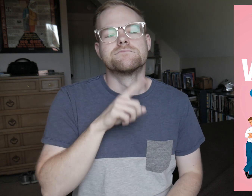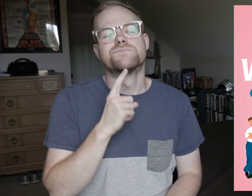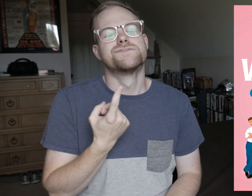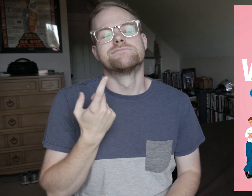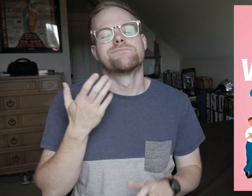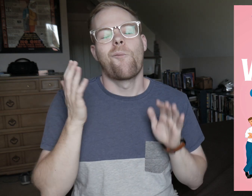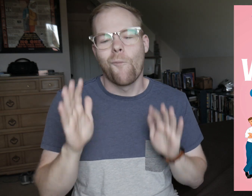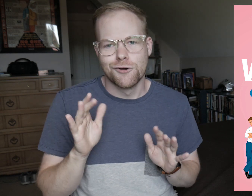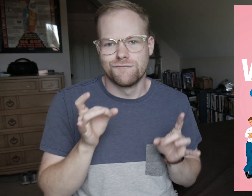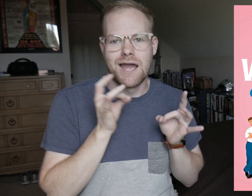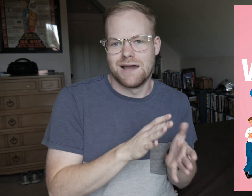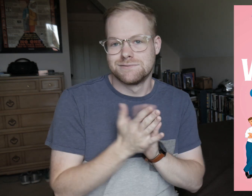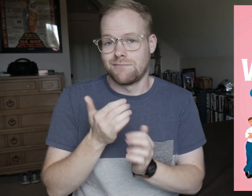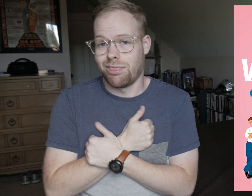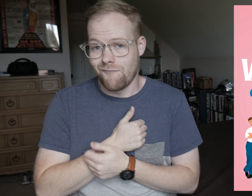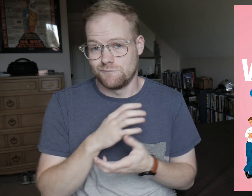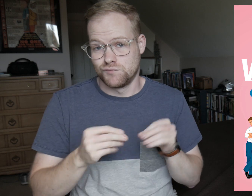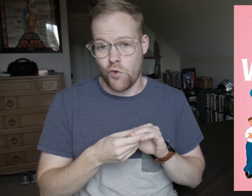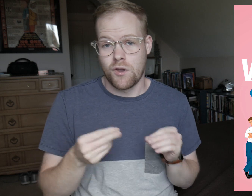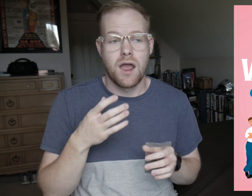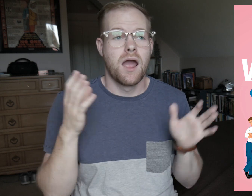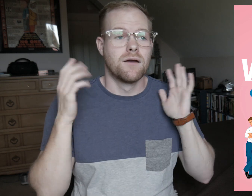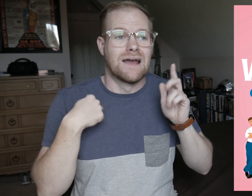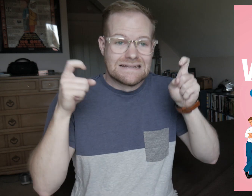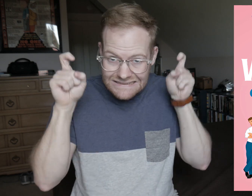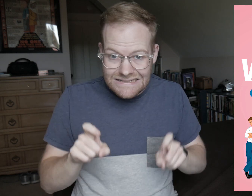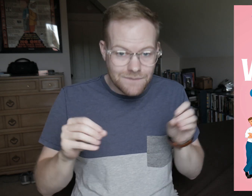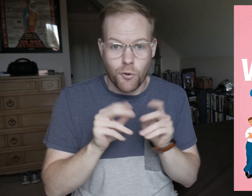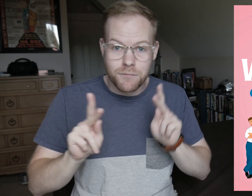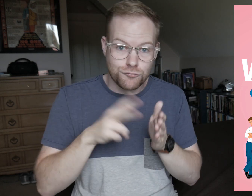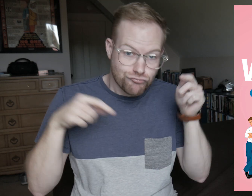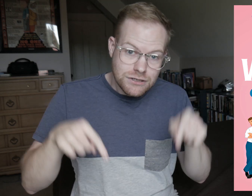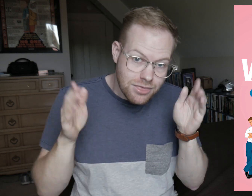This is just a wonderful hate-to-love story, and I *need* more people to read this!